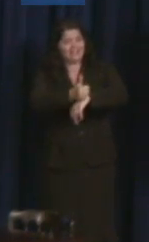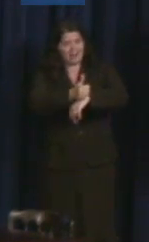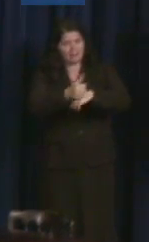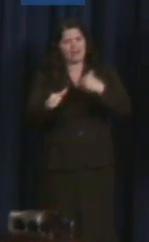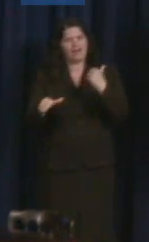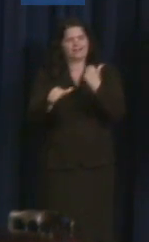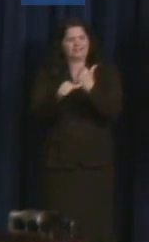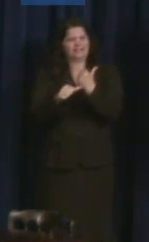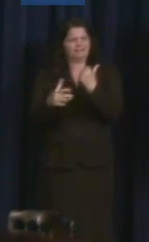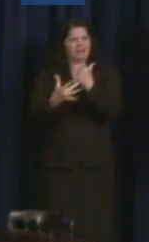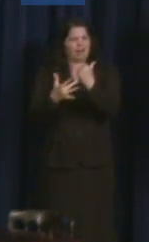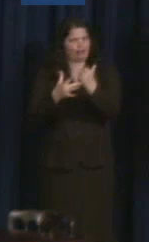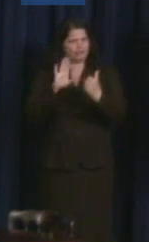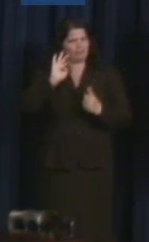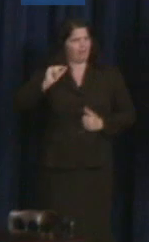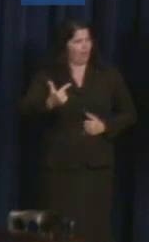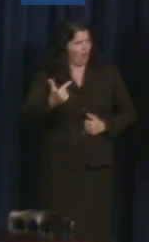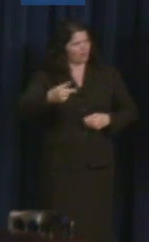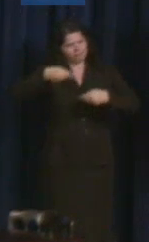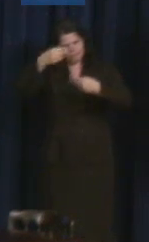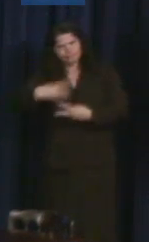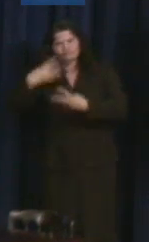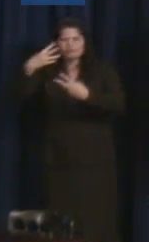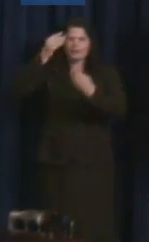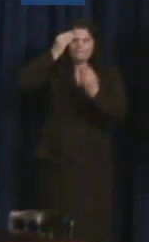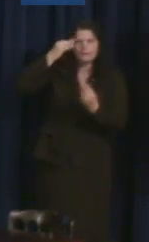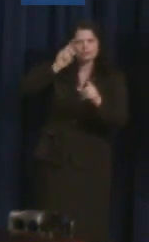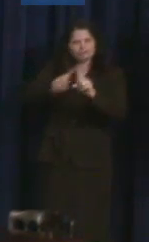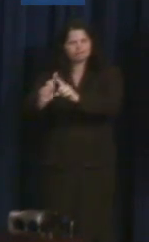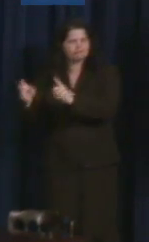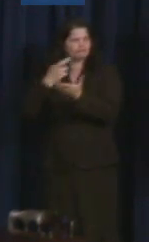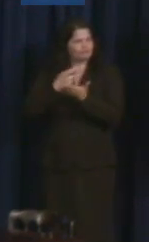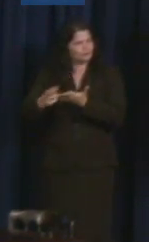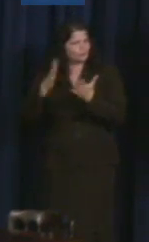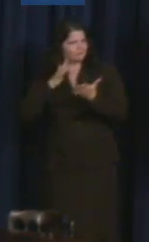learn about available resources. Please join me in recognizing Brian.